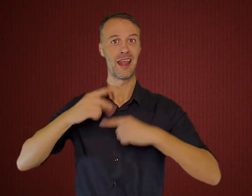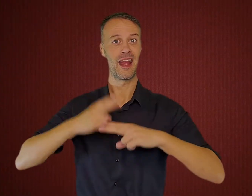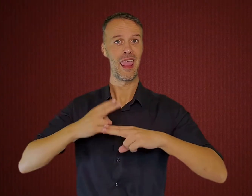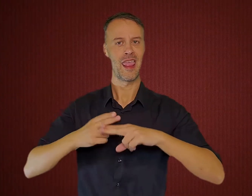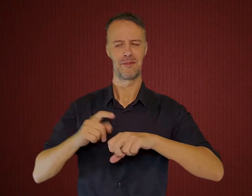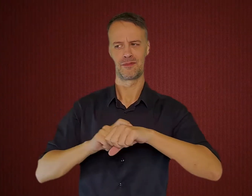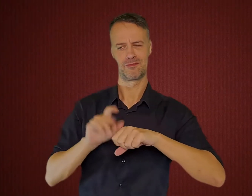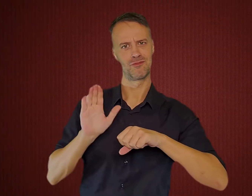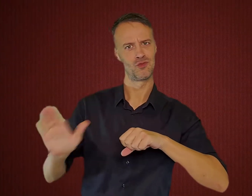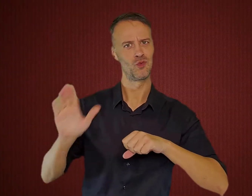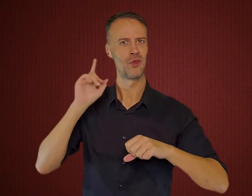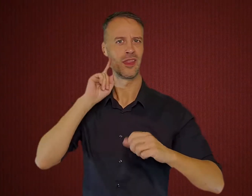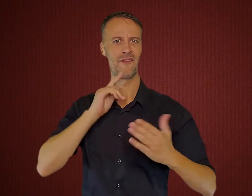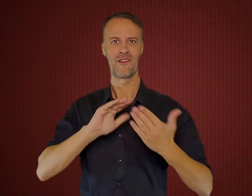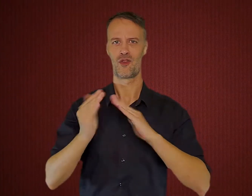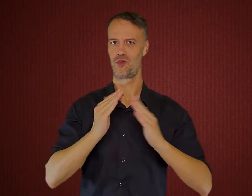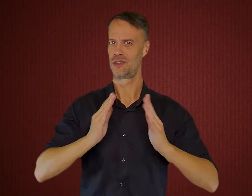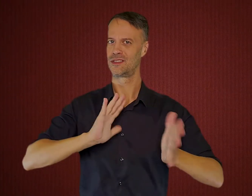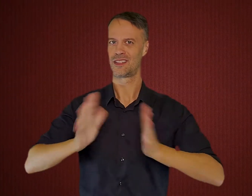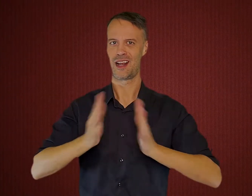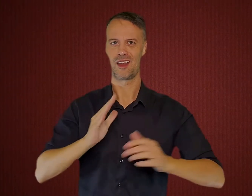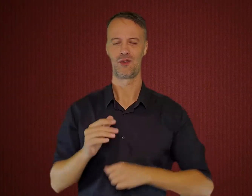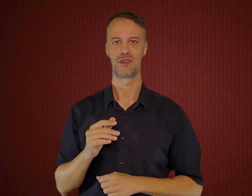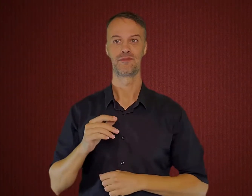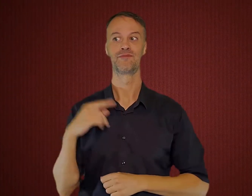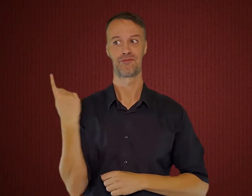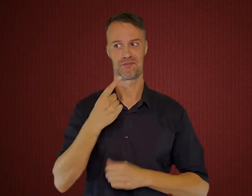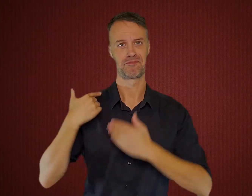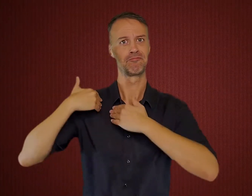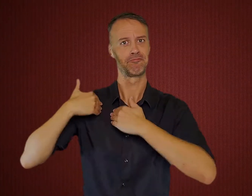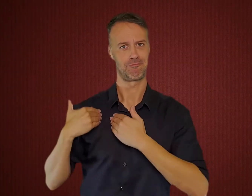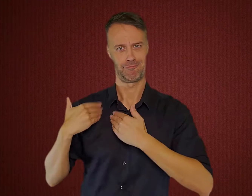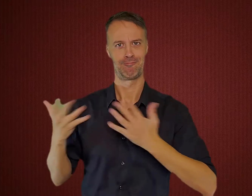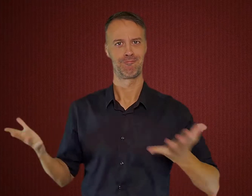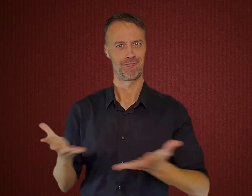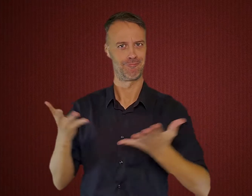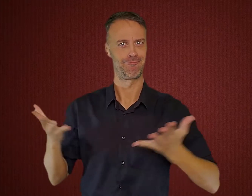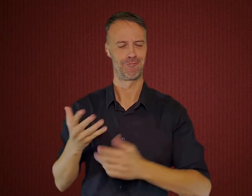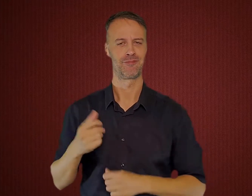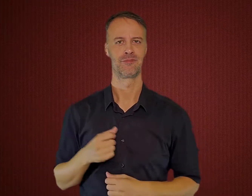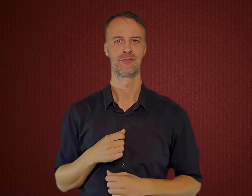The sign name is one of the most identifying features of the Deaf community and Sign Language. It is our responsibility to preserve them,